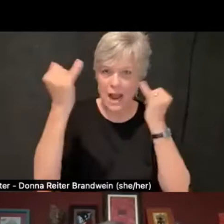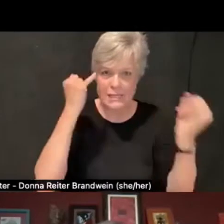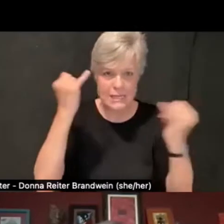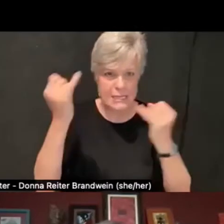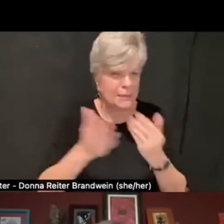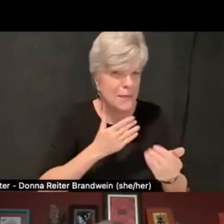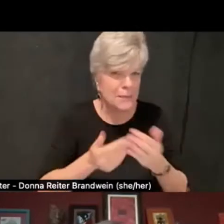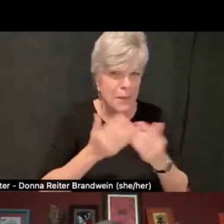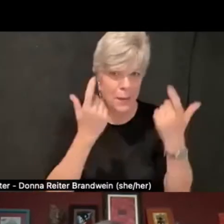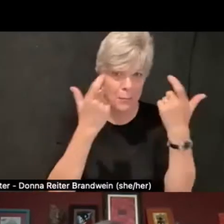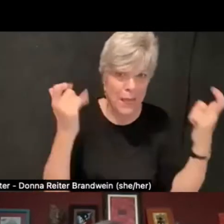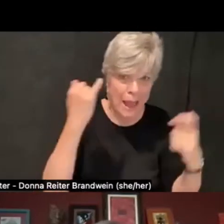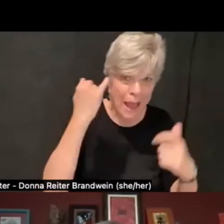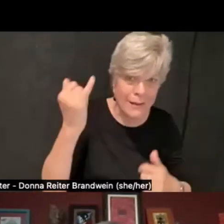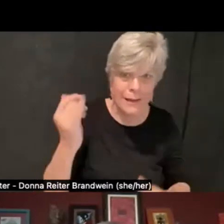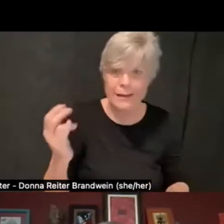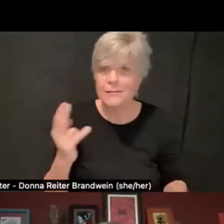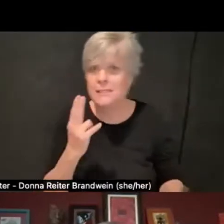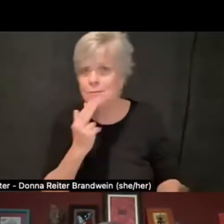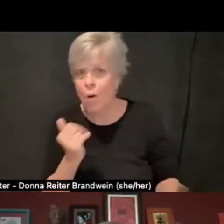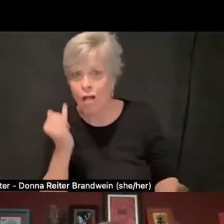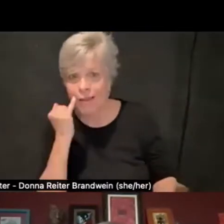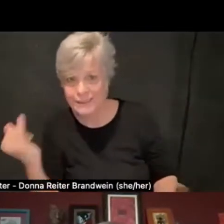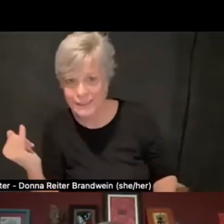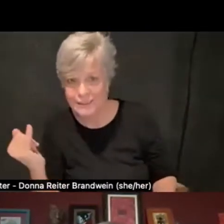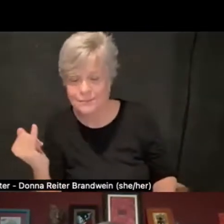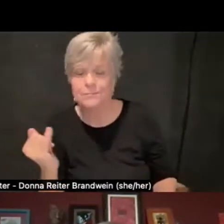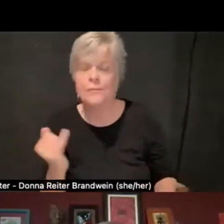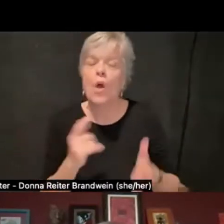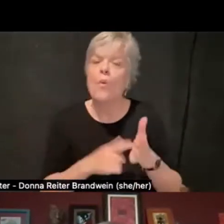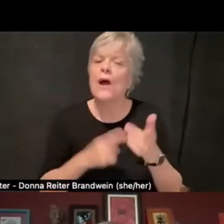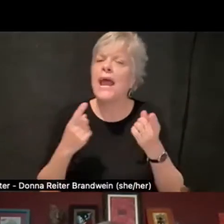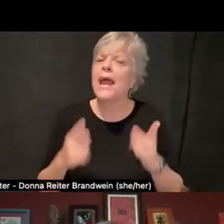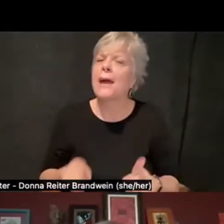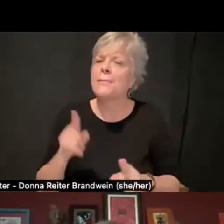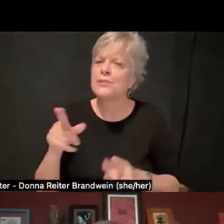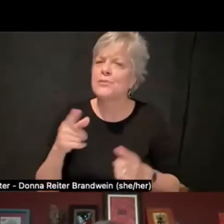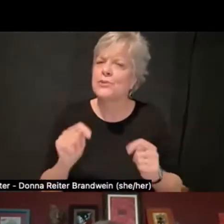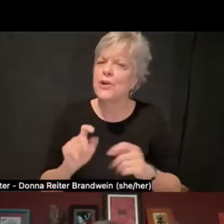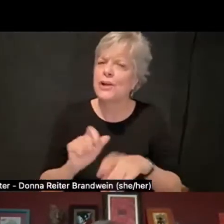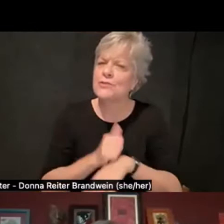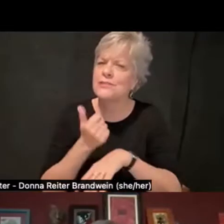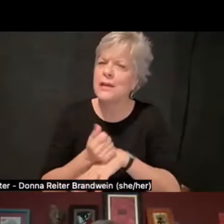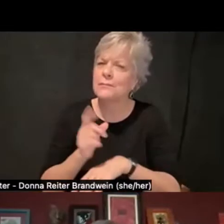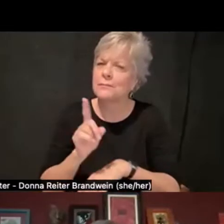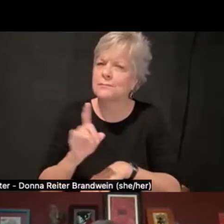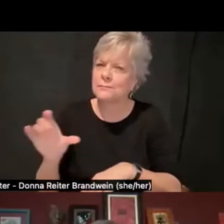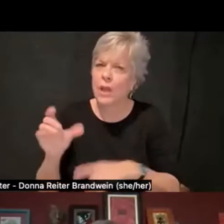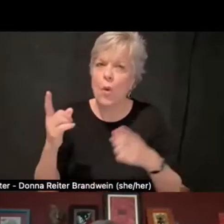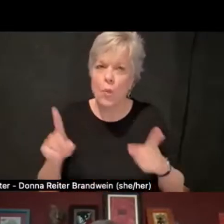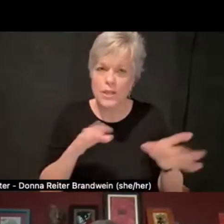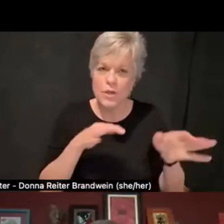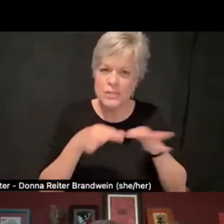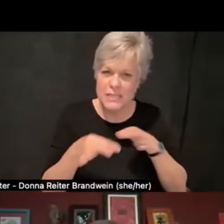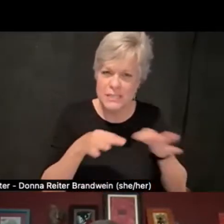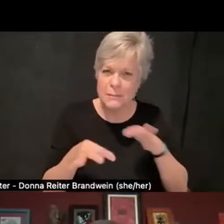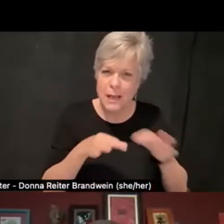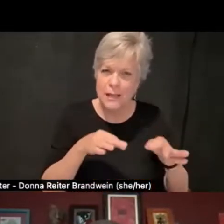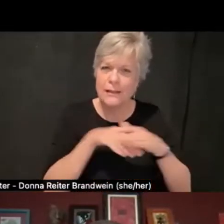Because I think what happens as you're trying to build a Disability Cultural Center is as you start to demystify disability and accessibility,